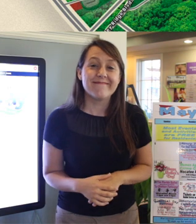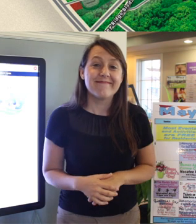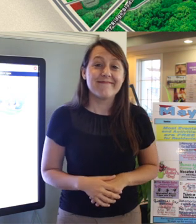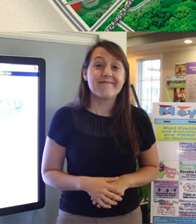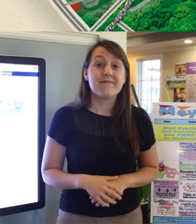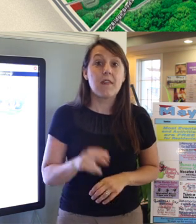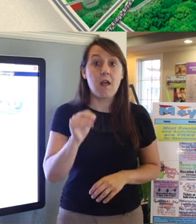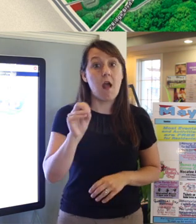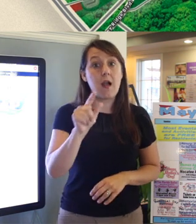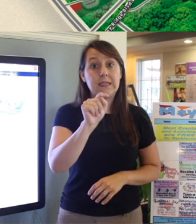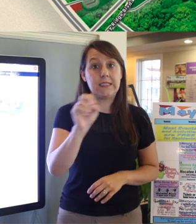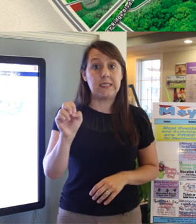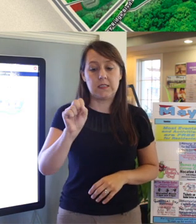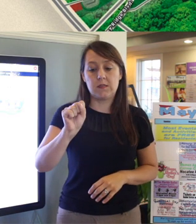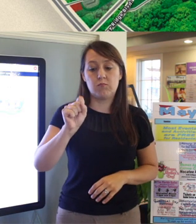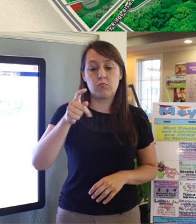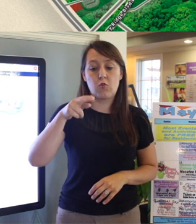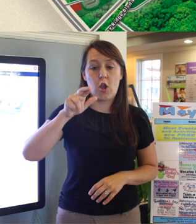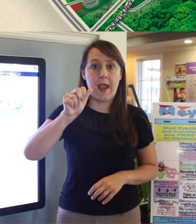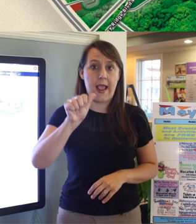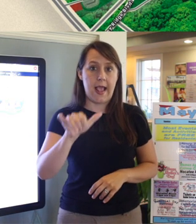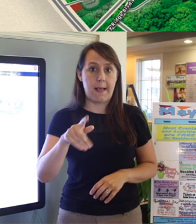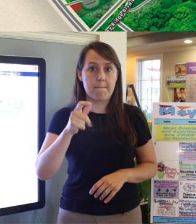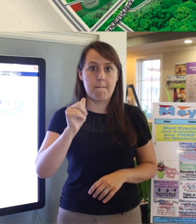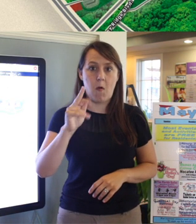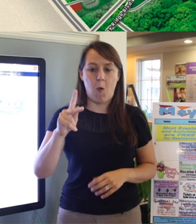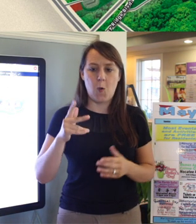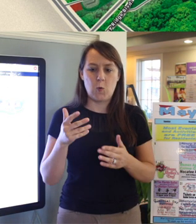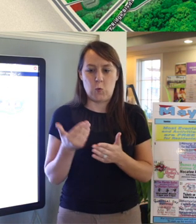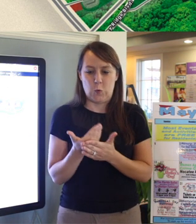Nocatee Spray Park is our newest amenity added to Nocatee